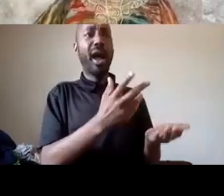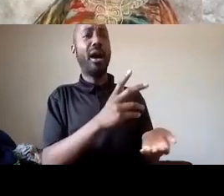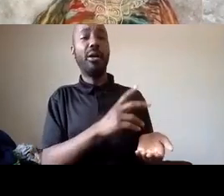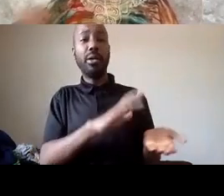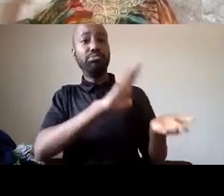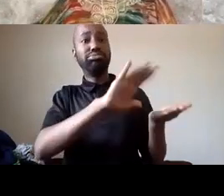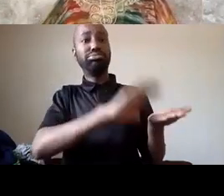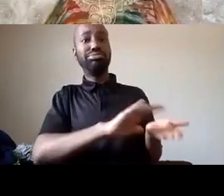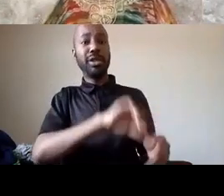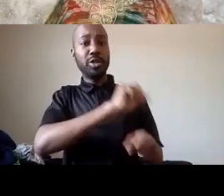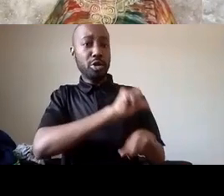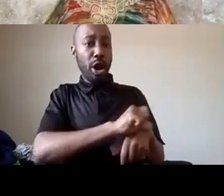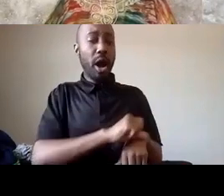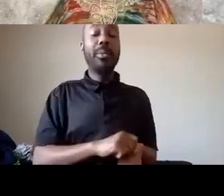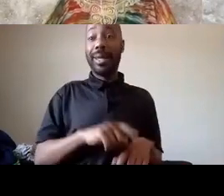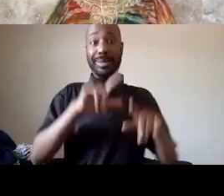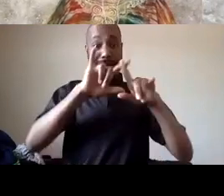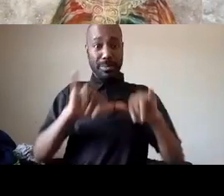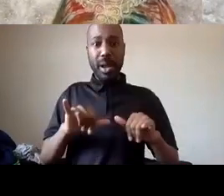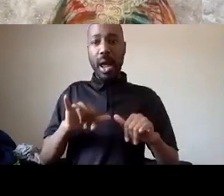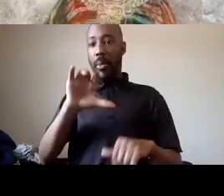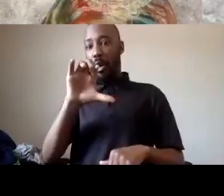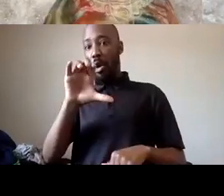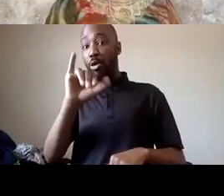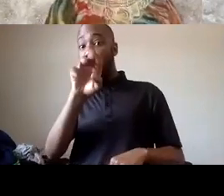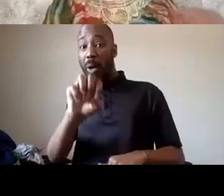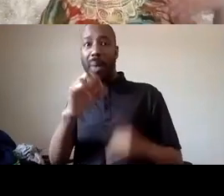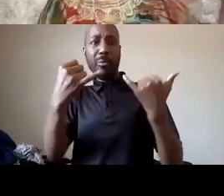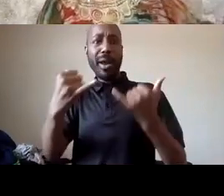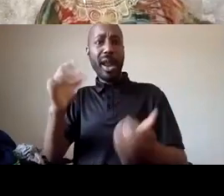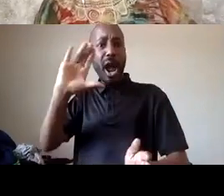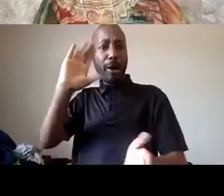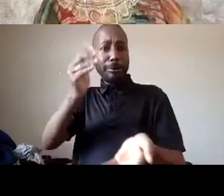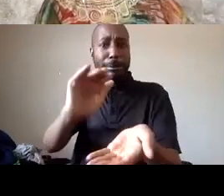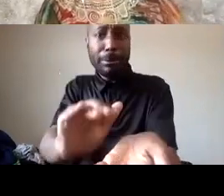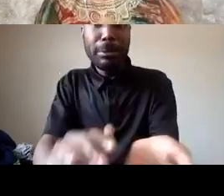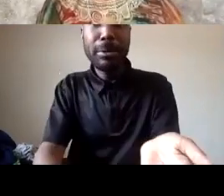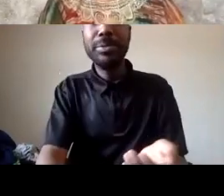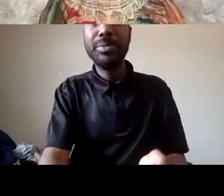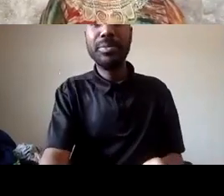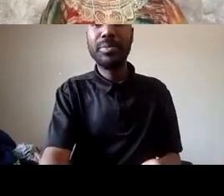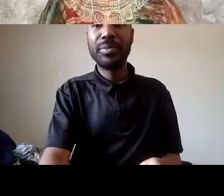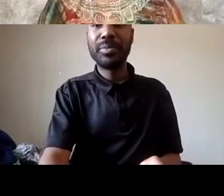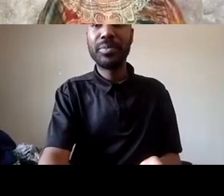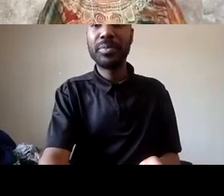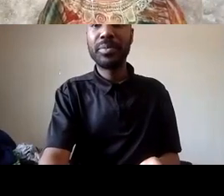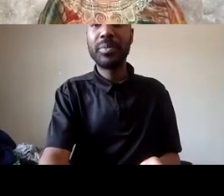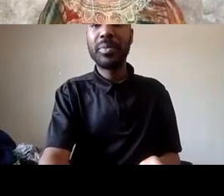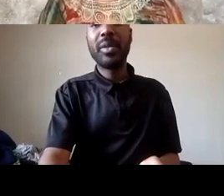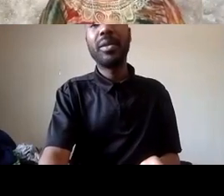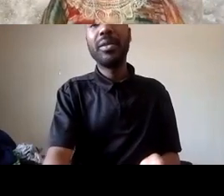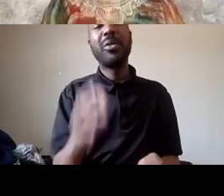crime so why would you need more police and what we heard is a terrible answer